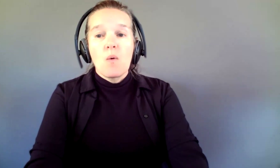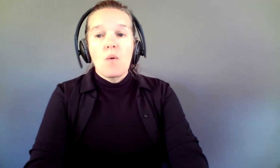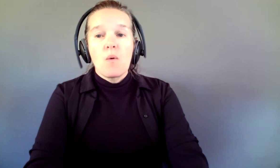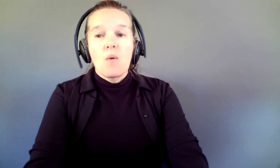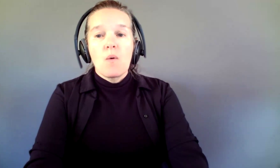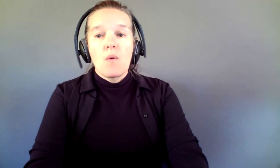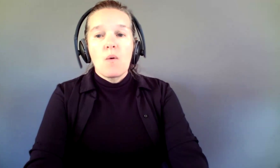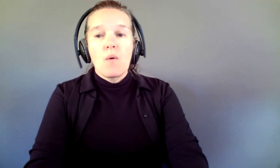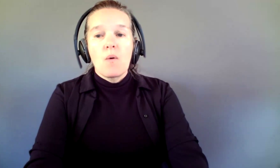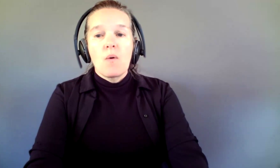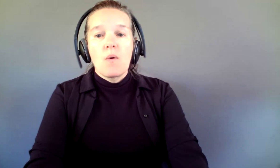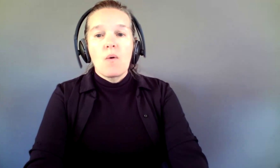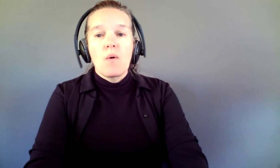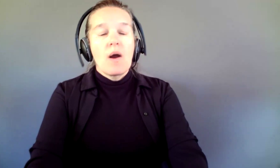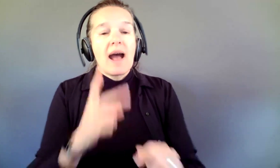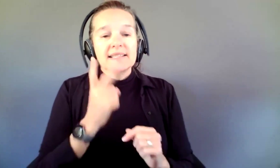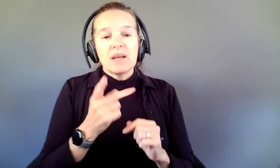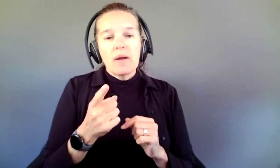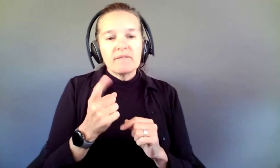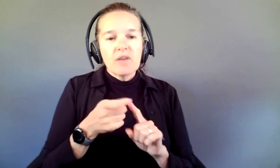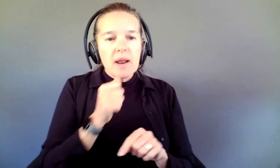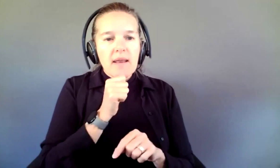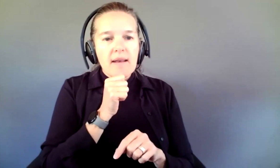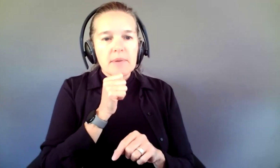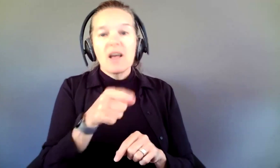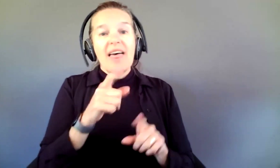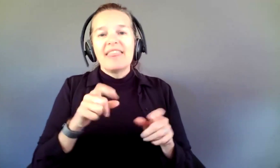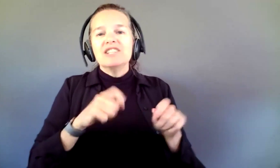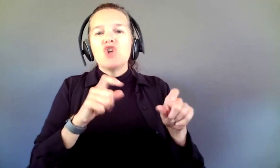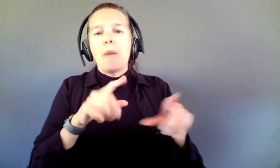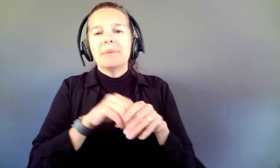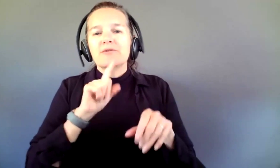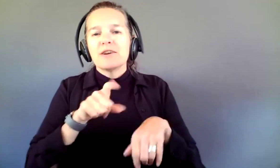as you're scanning, Quita. These jump in real time as we're seeing them, folks. We're not trying to